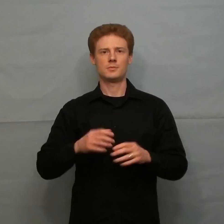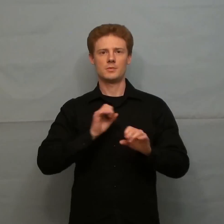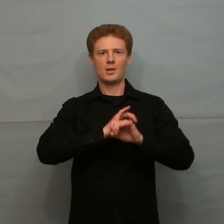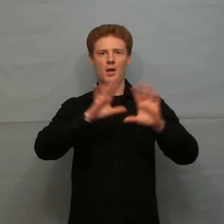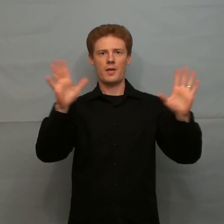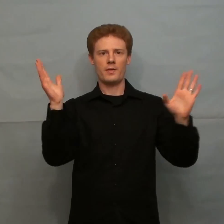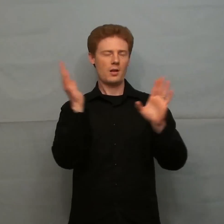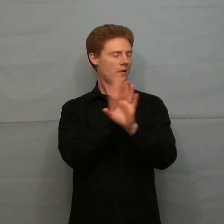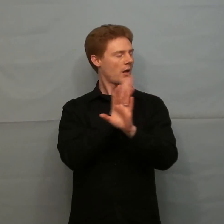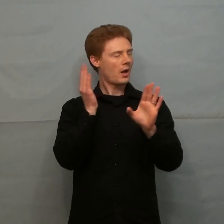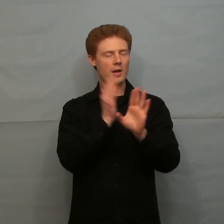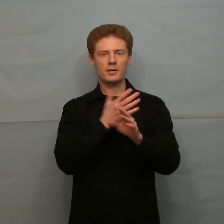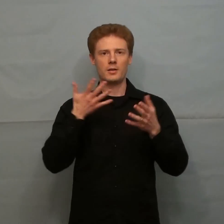Don’t hide the light Light hide-(shake head)